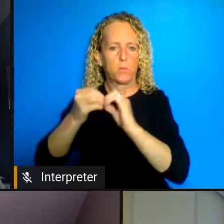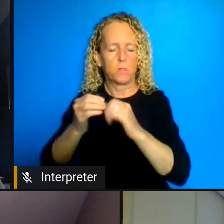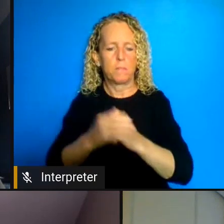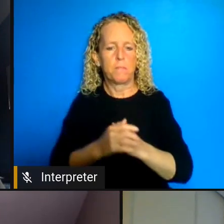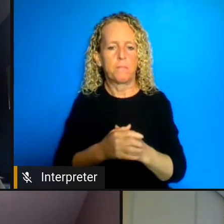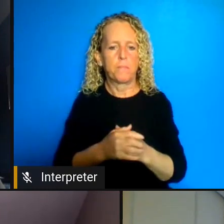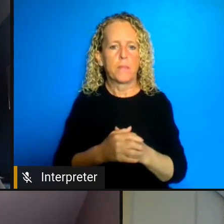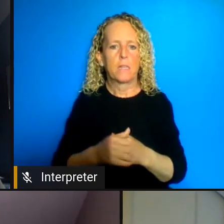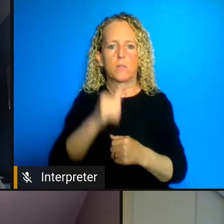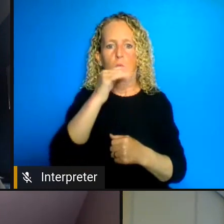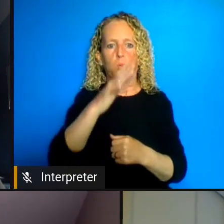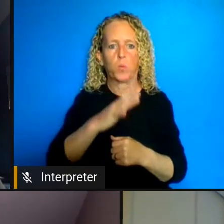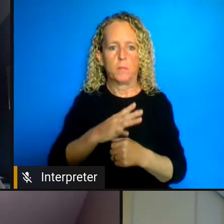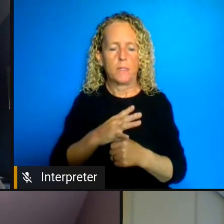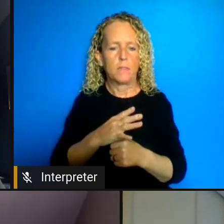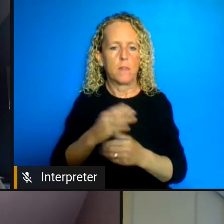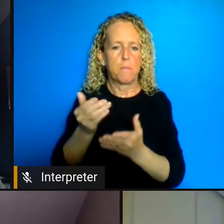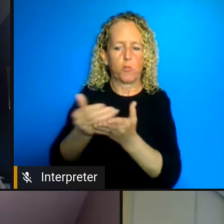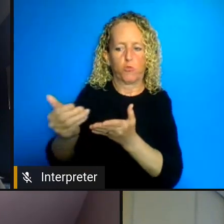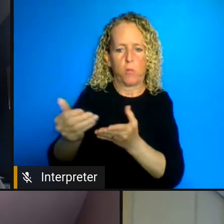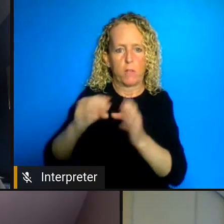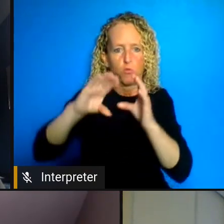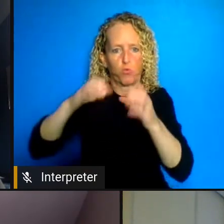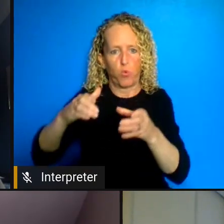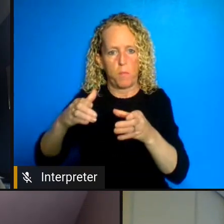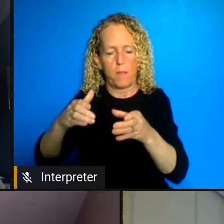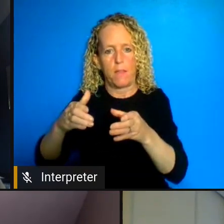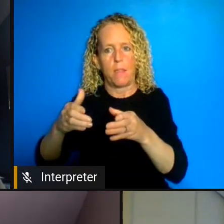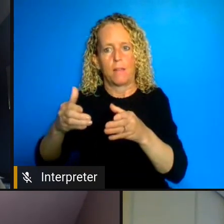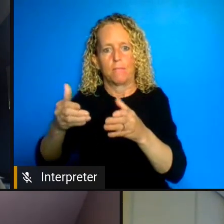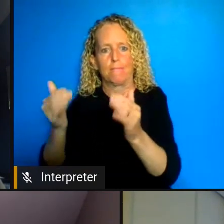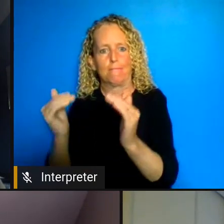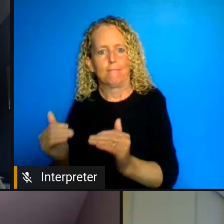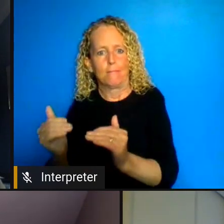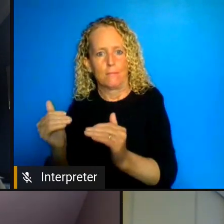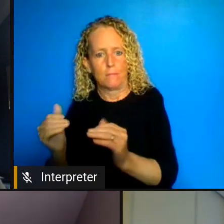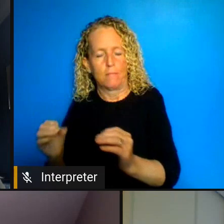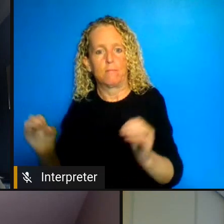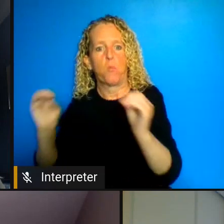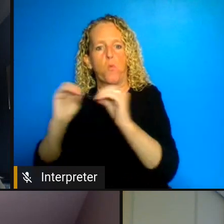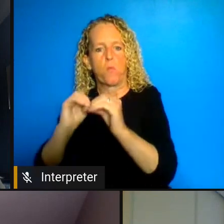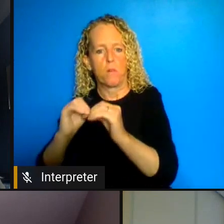very long time they have a lot of times they are even though they are much lower